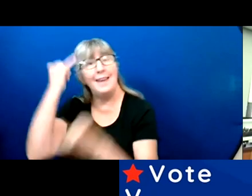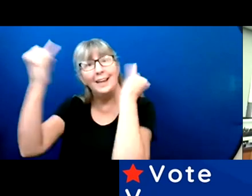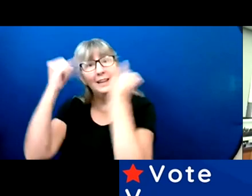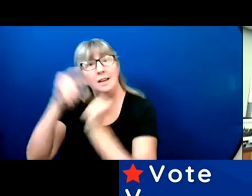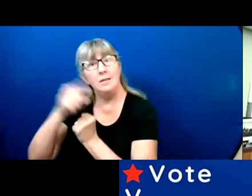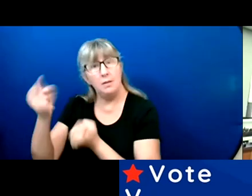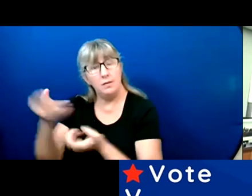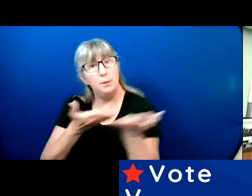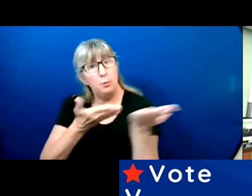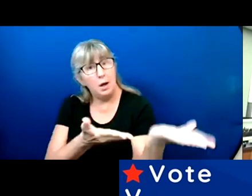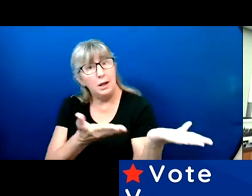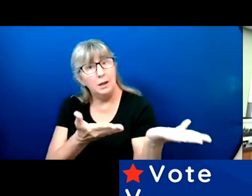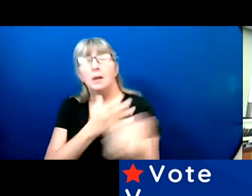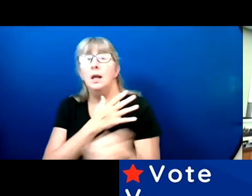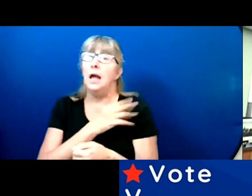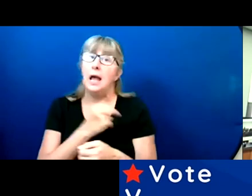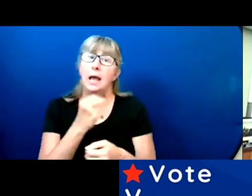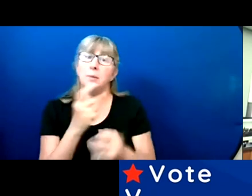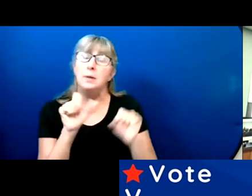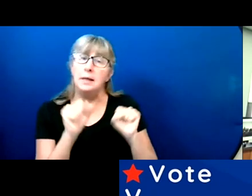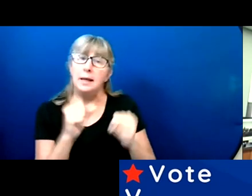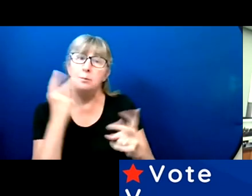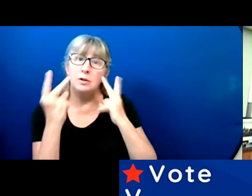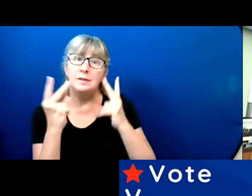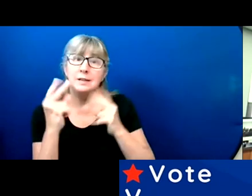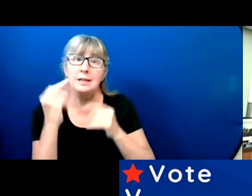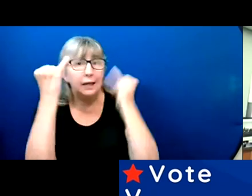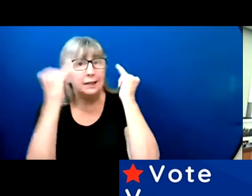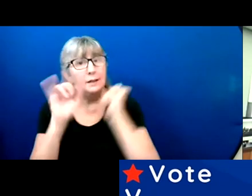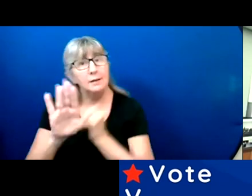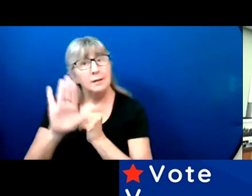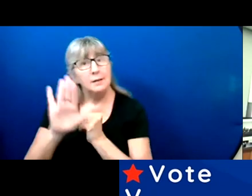And being able to see those ideas implemented.